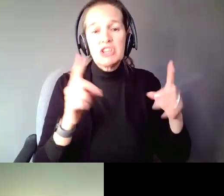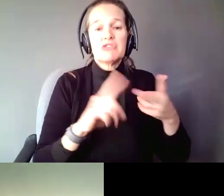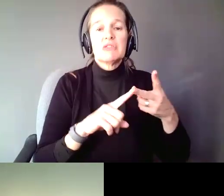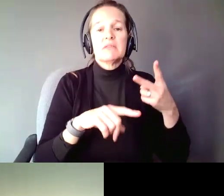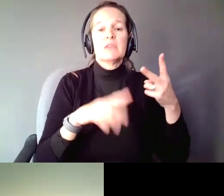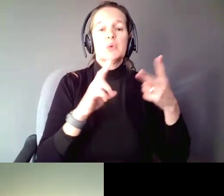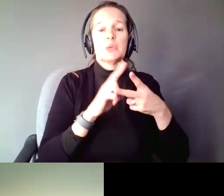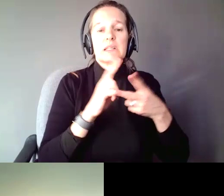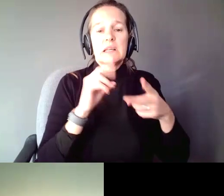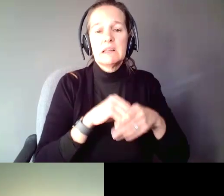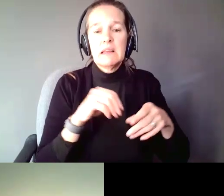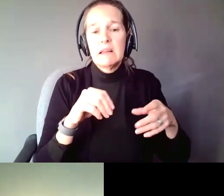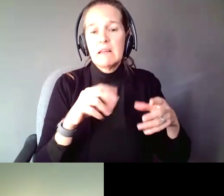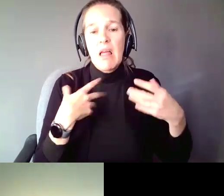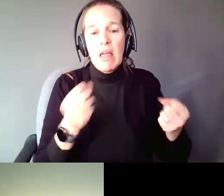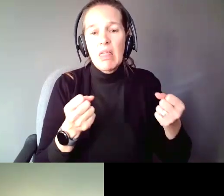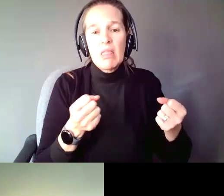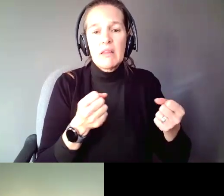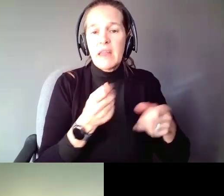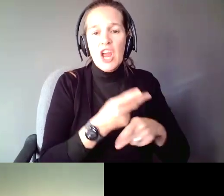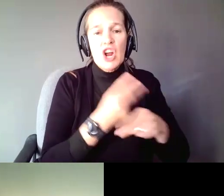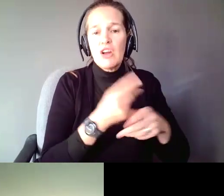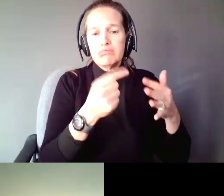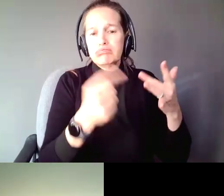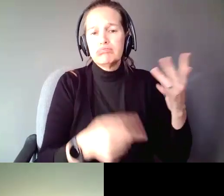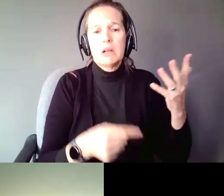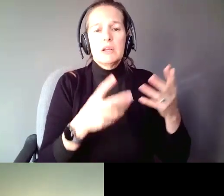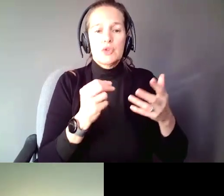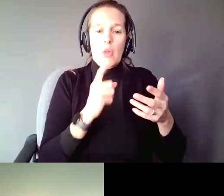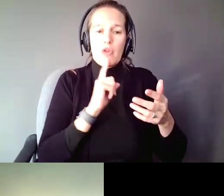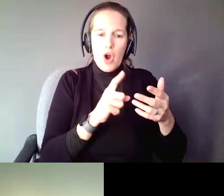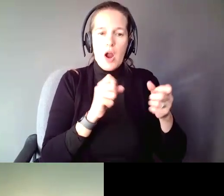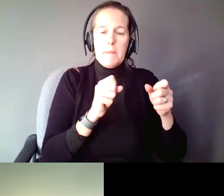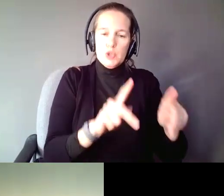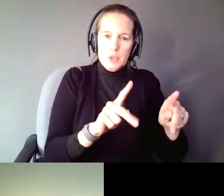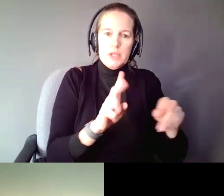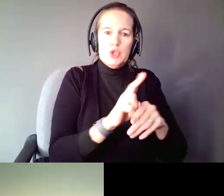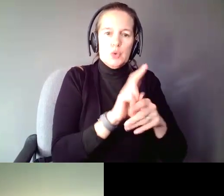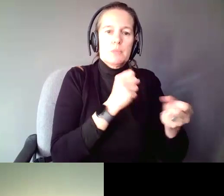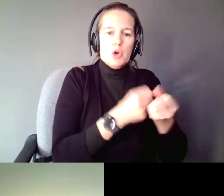using healthcare, so there are opportunities using Supported Decision Making to help people, and help